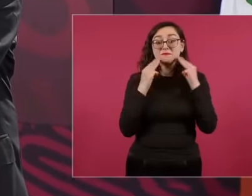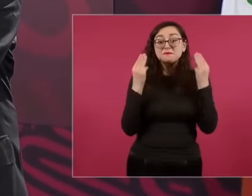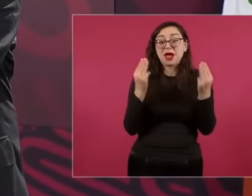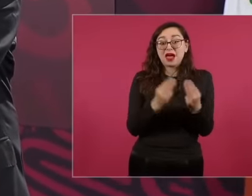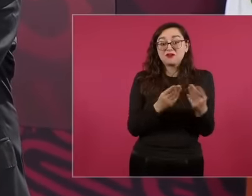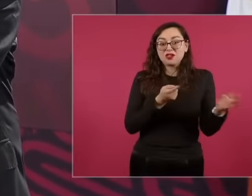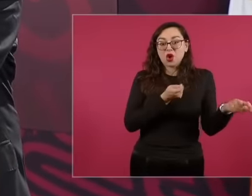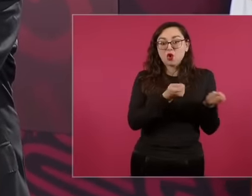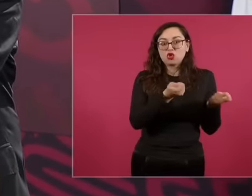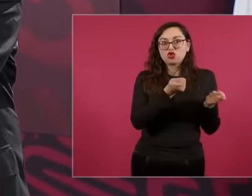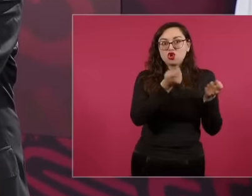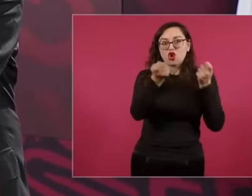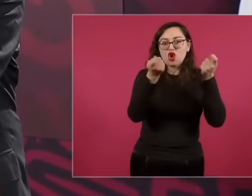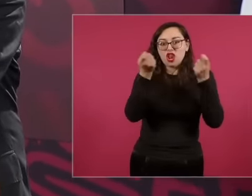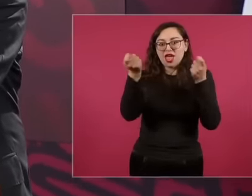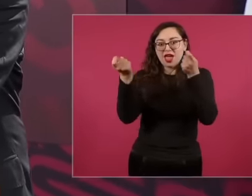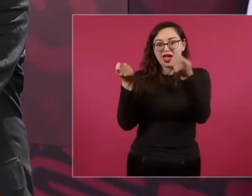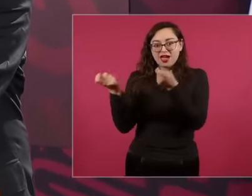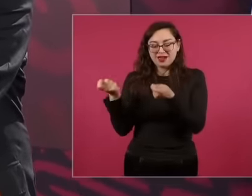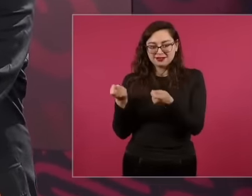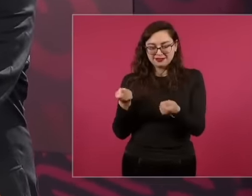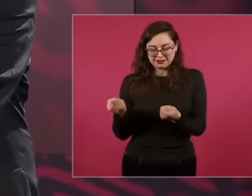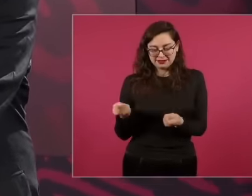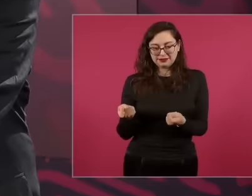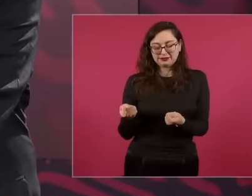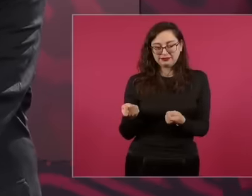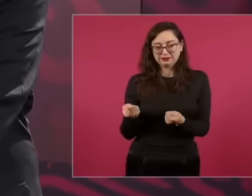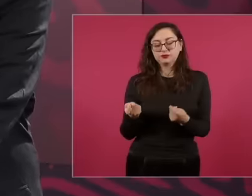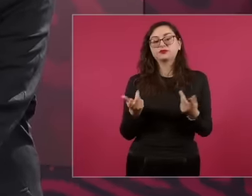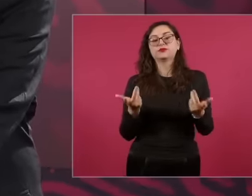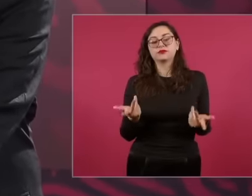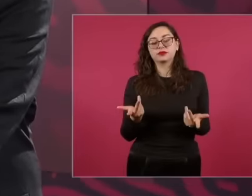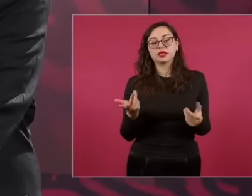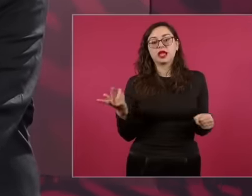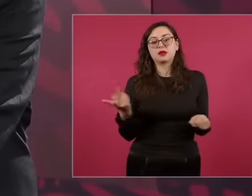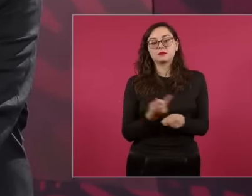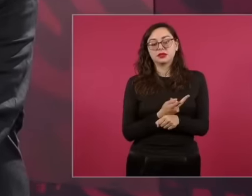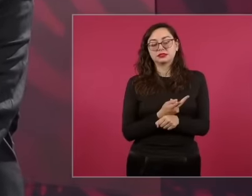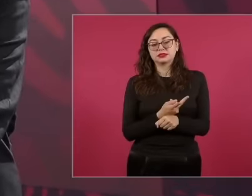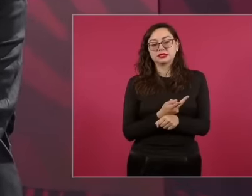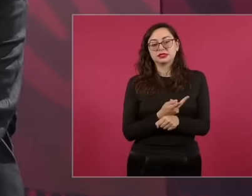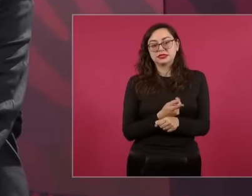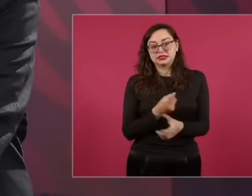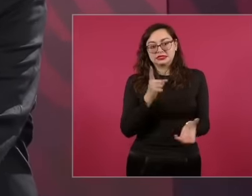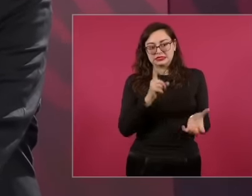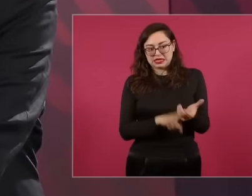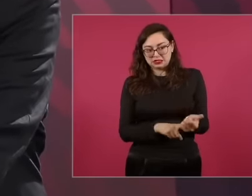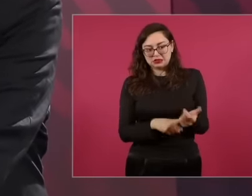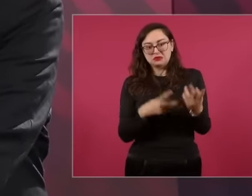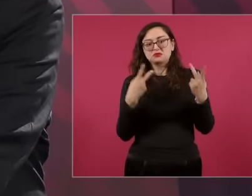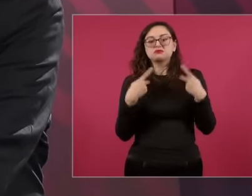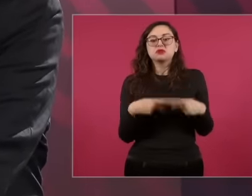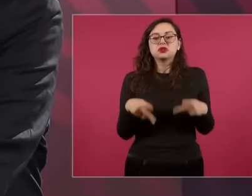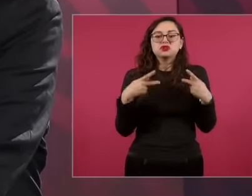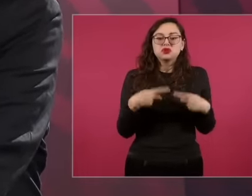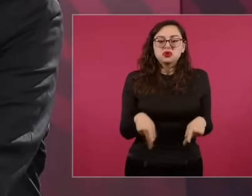because there were in the customs administration. civil